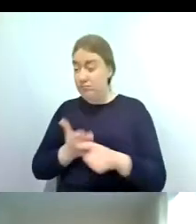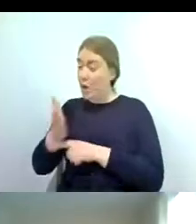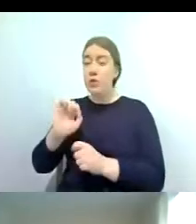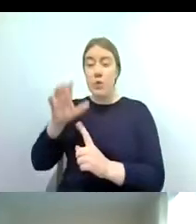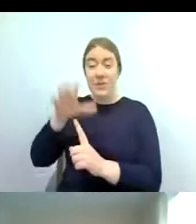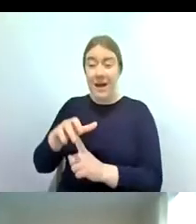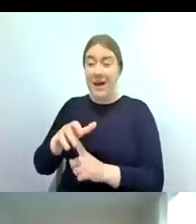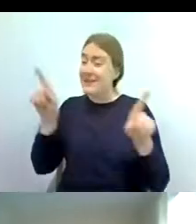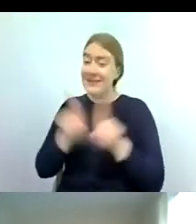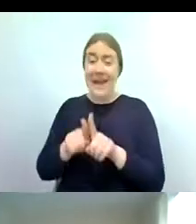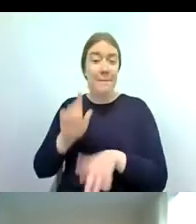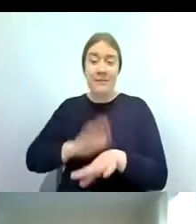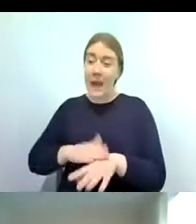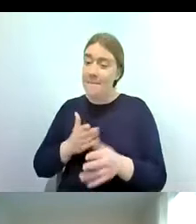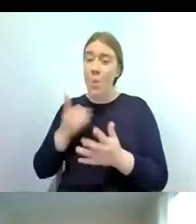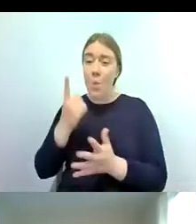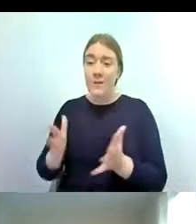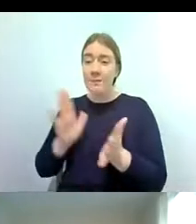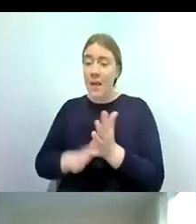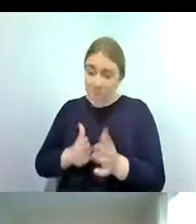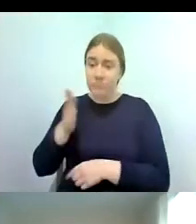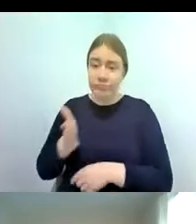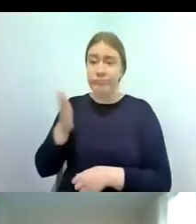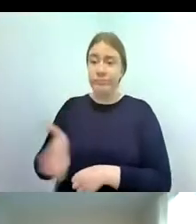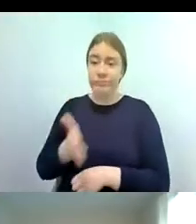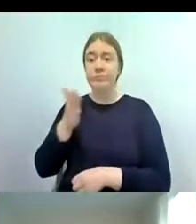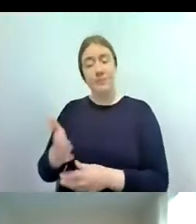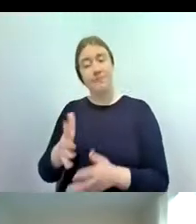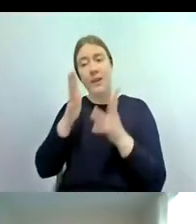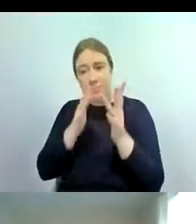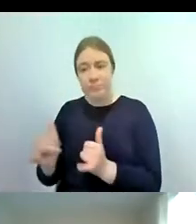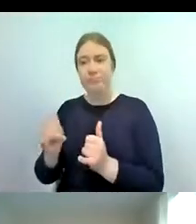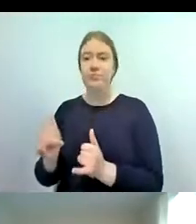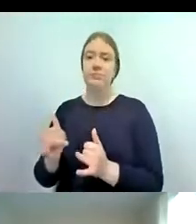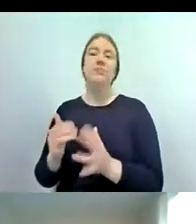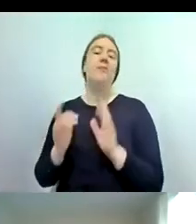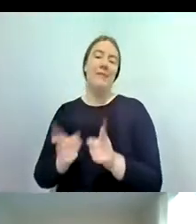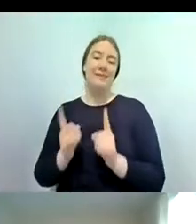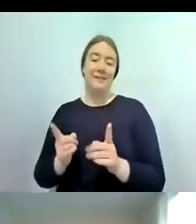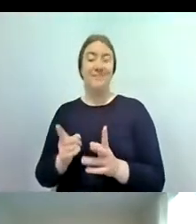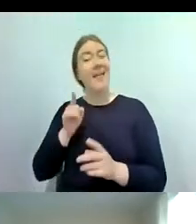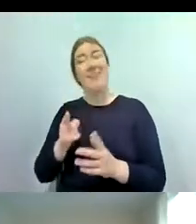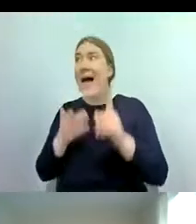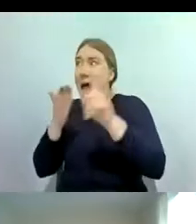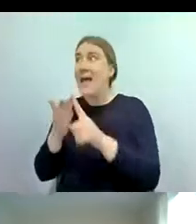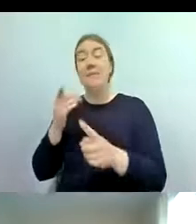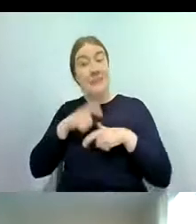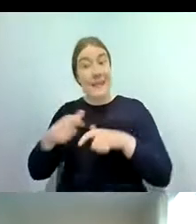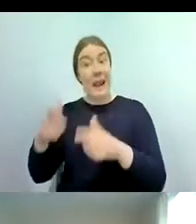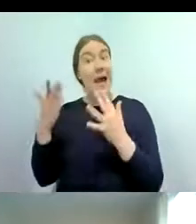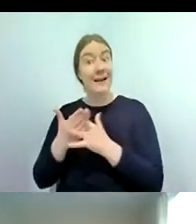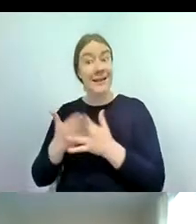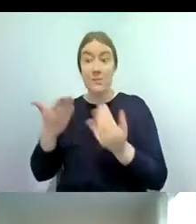submitting your data online and it is aimed to be accessible to everybody but it does help if you've